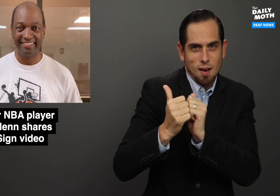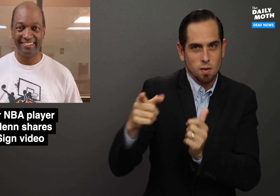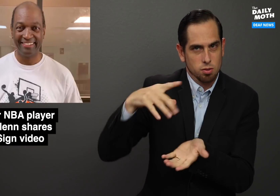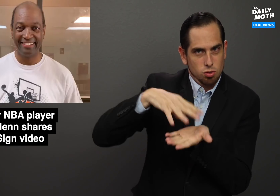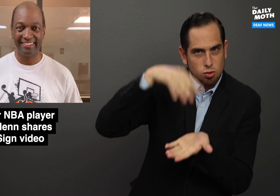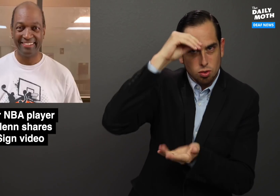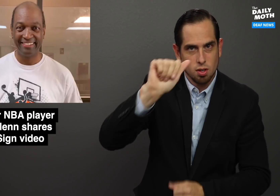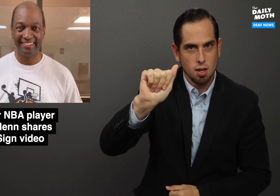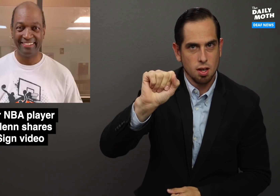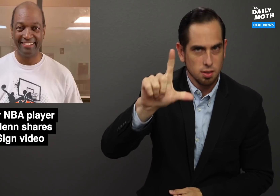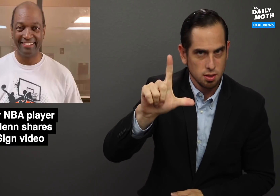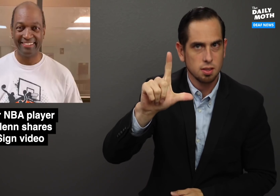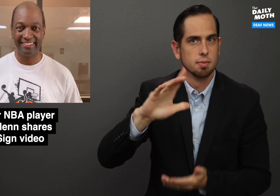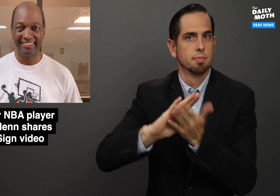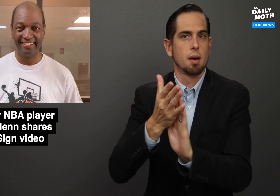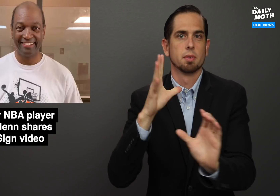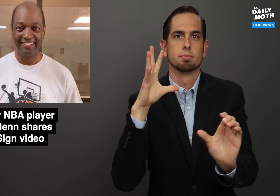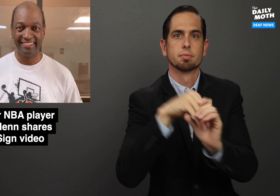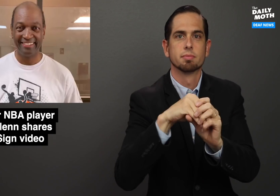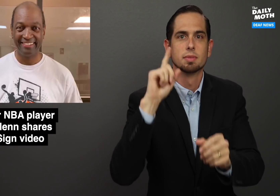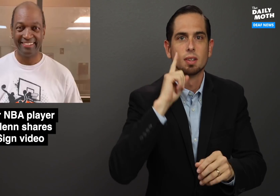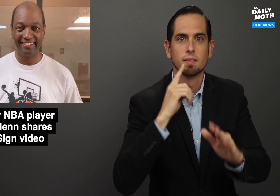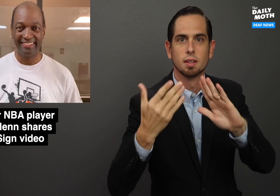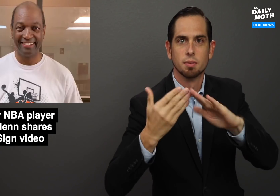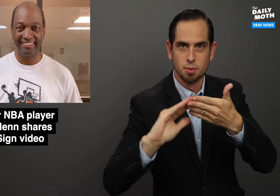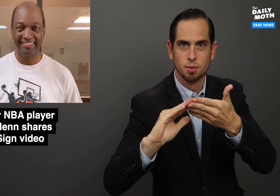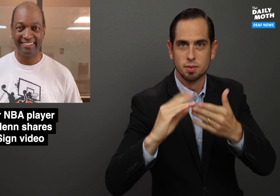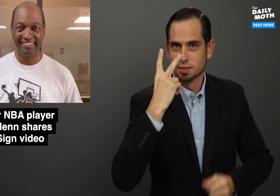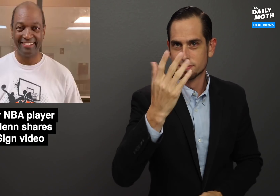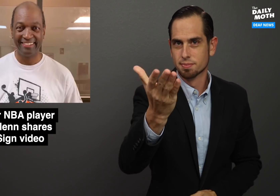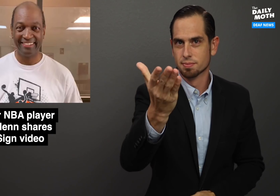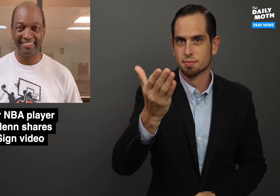he learned ASL and became a part of the Deaf community. Check this out.